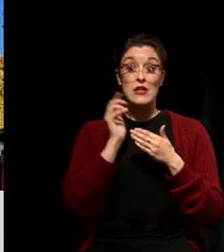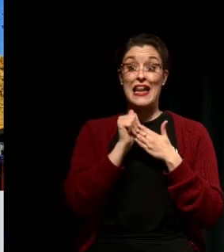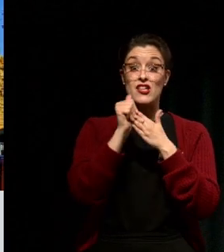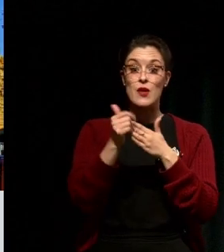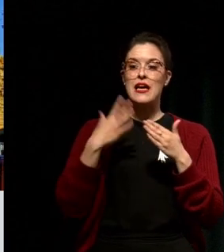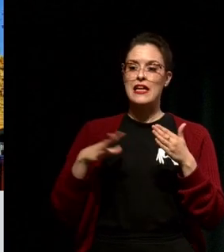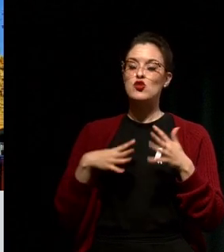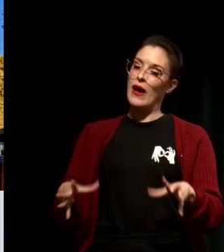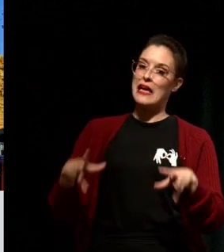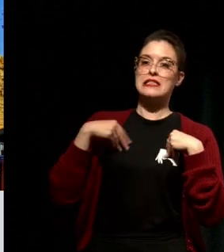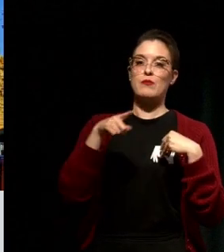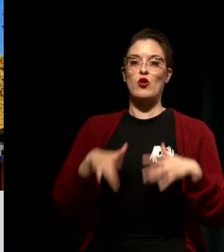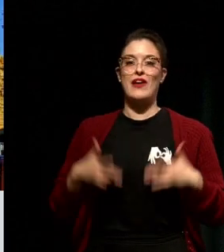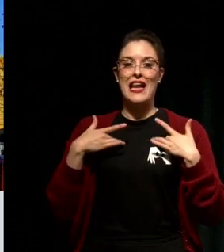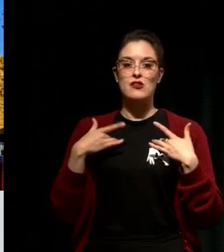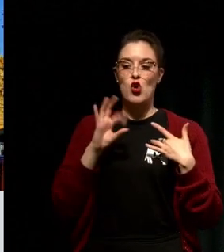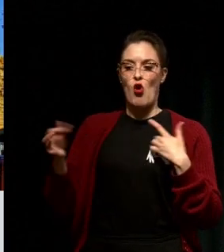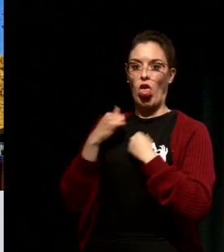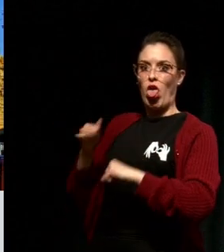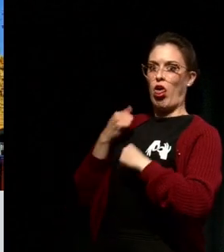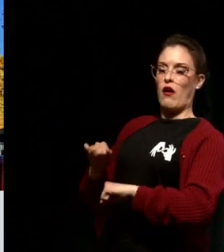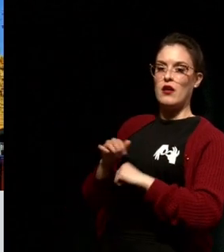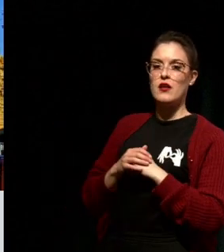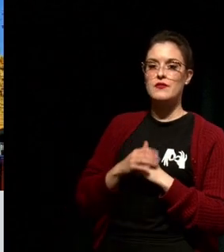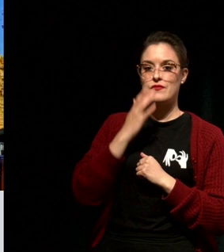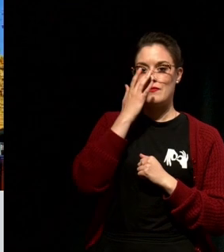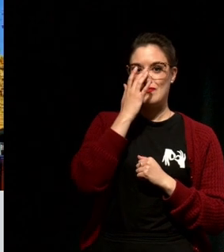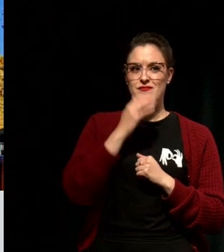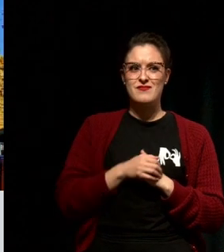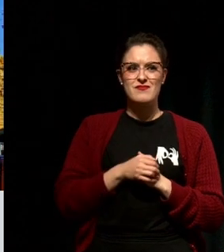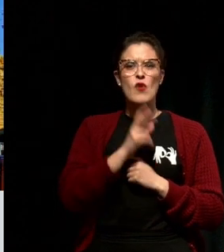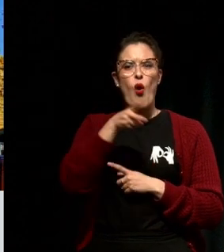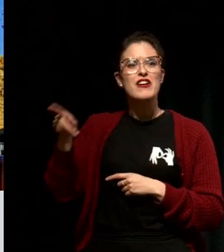And so often we're shown ideas about leaders who can control their emotions or manage their